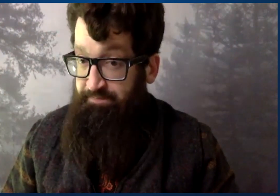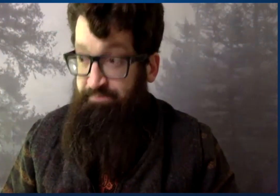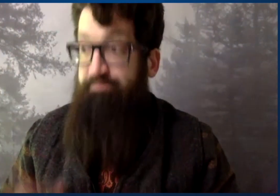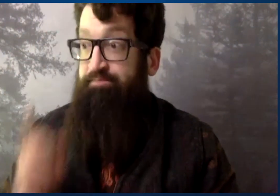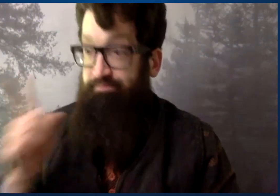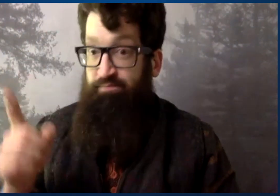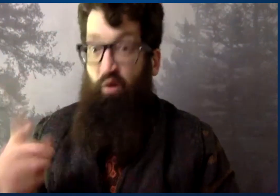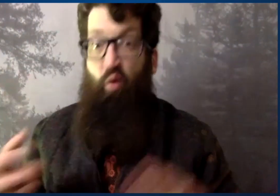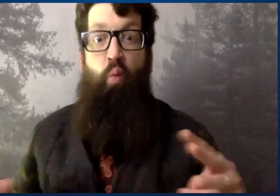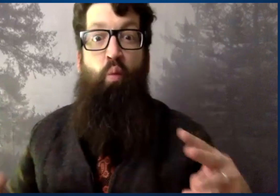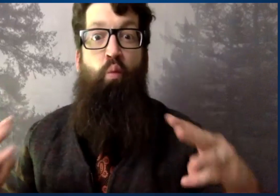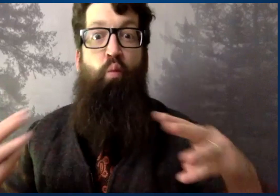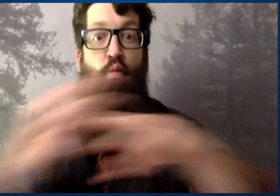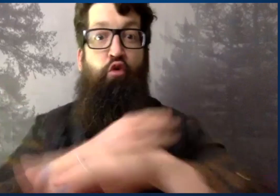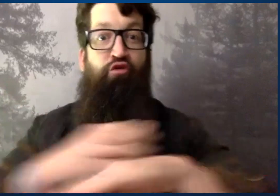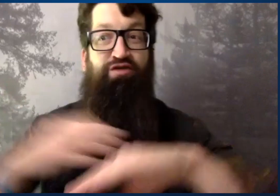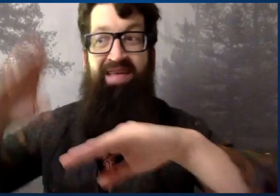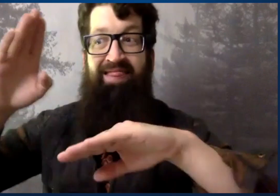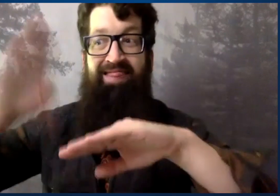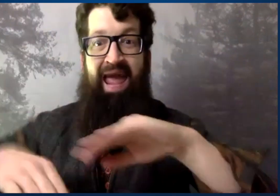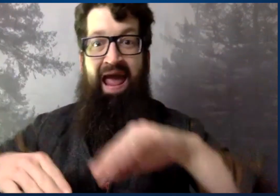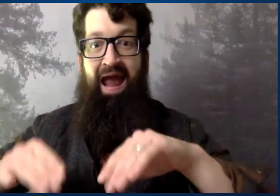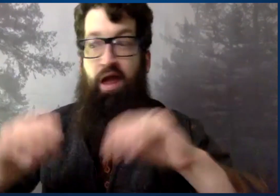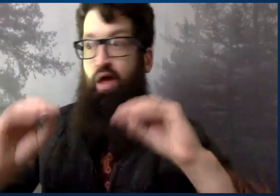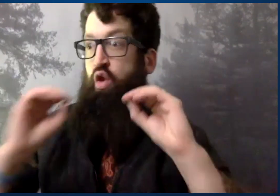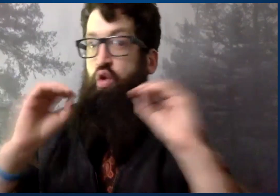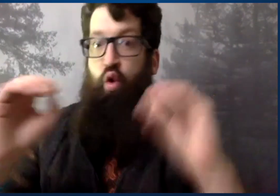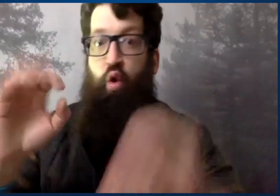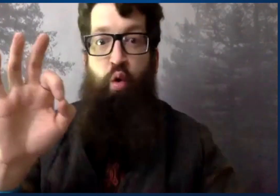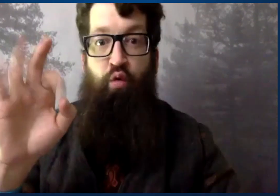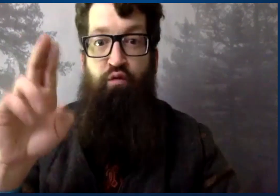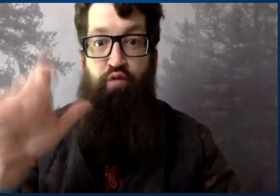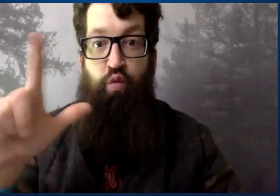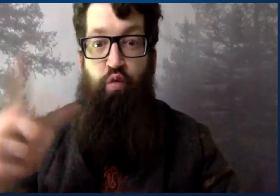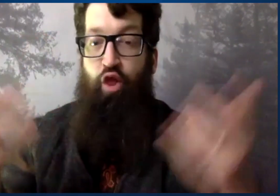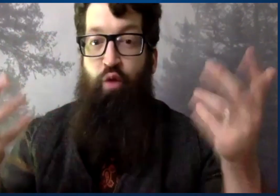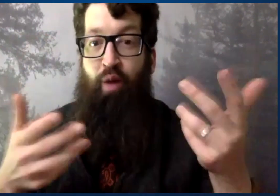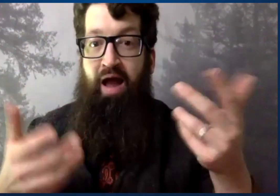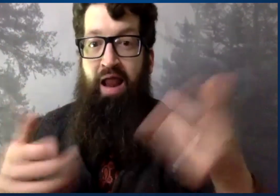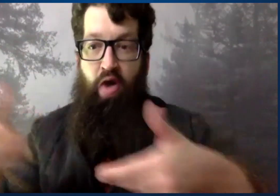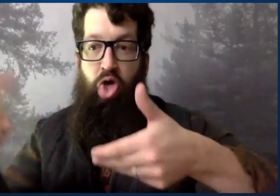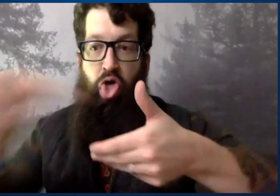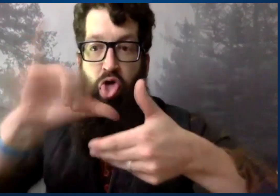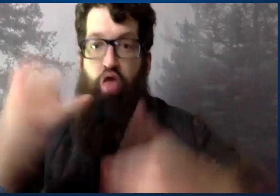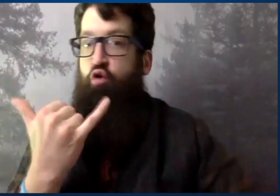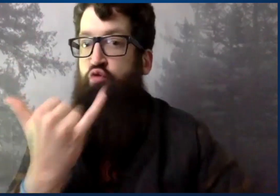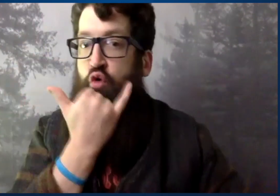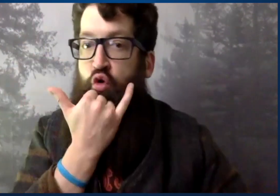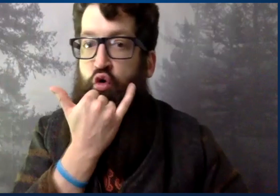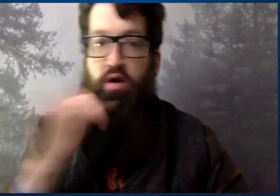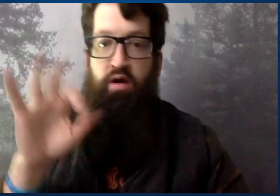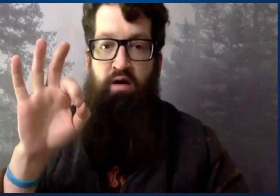in the brain, physically smaller gray matter because there's no fuel.